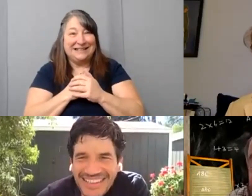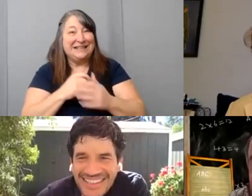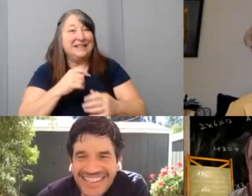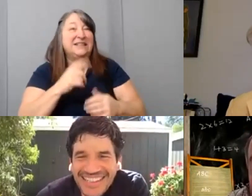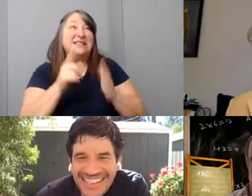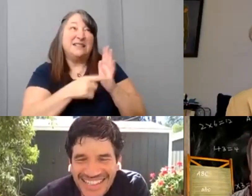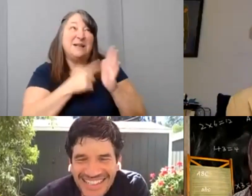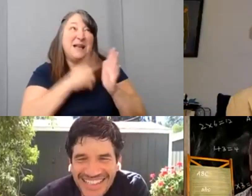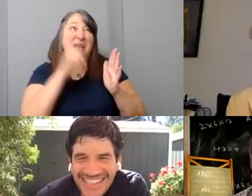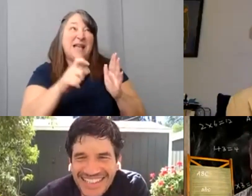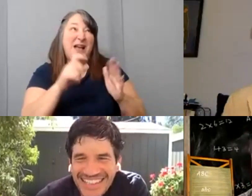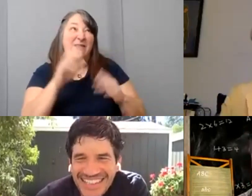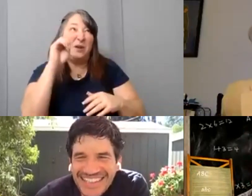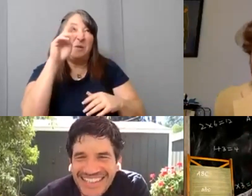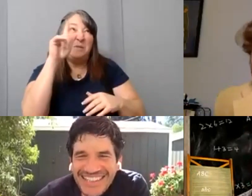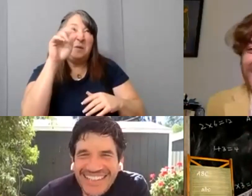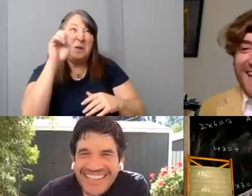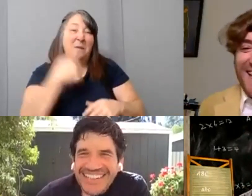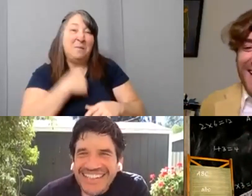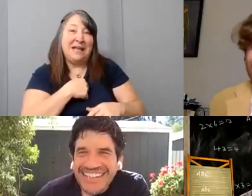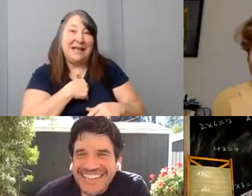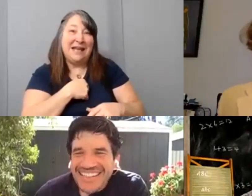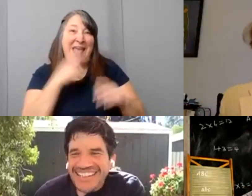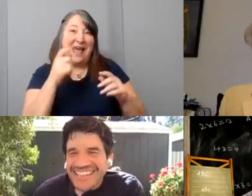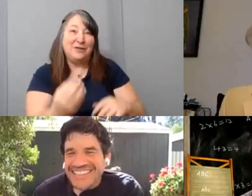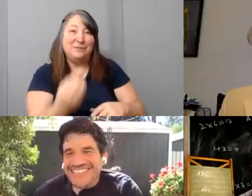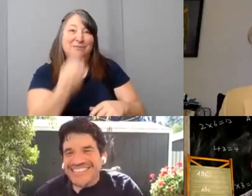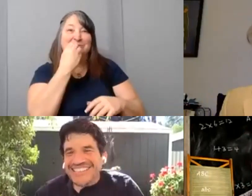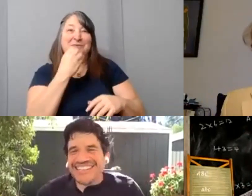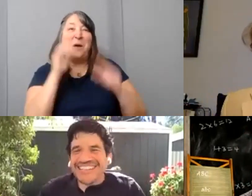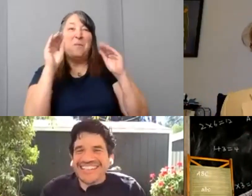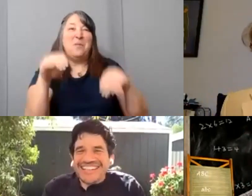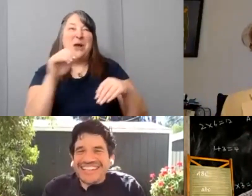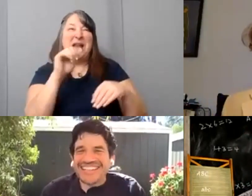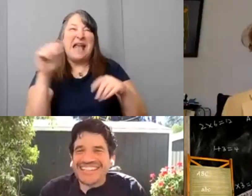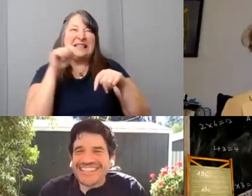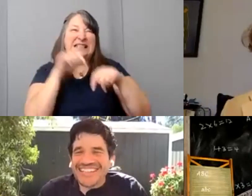to put a sock in it as Nic would say.